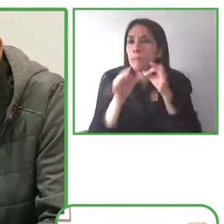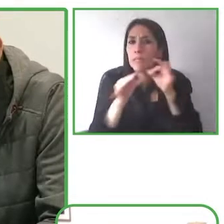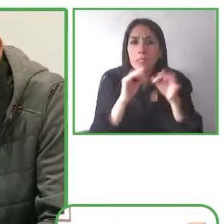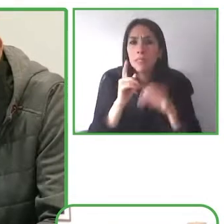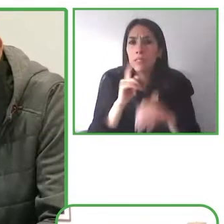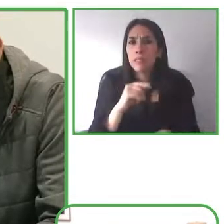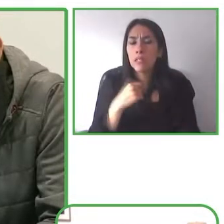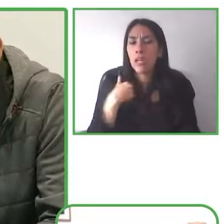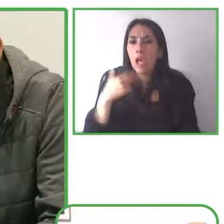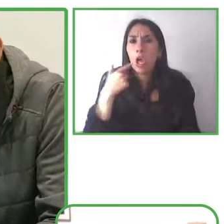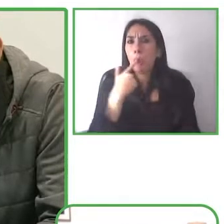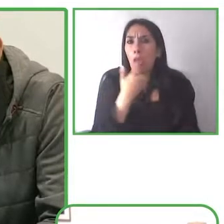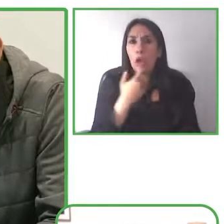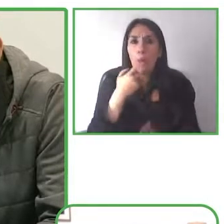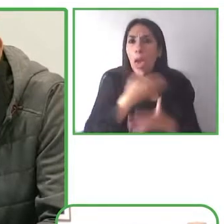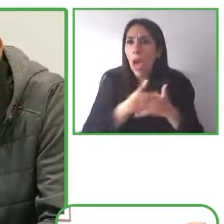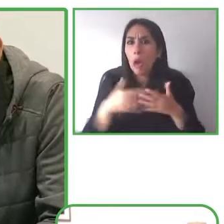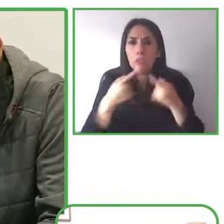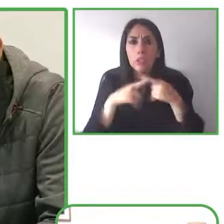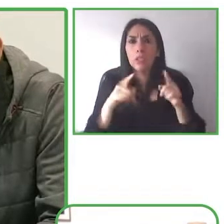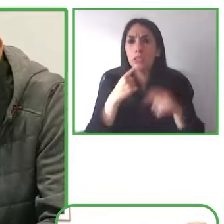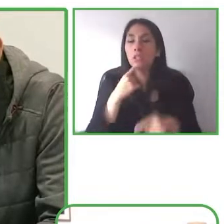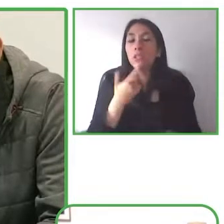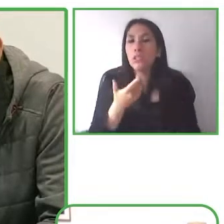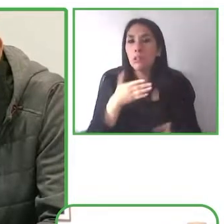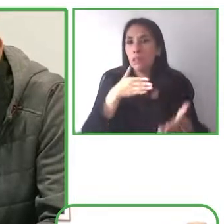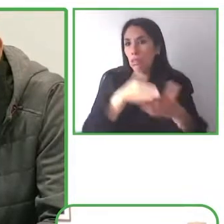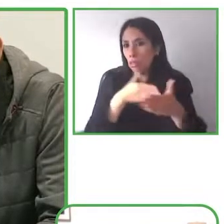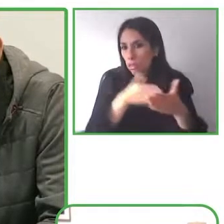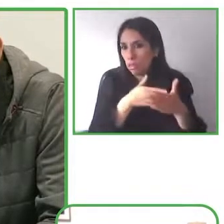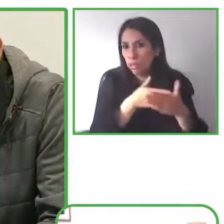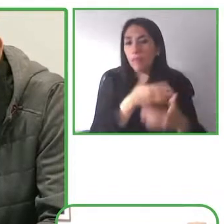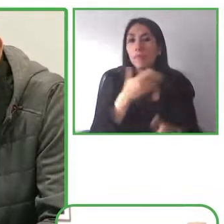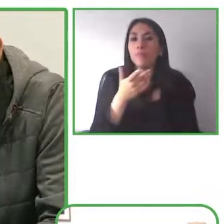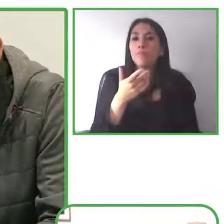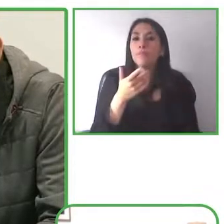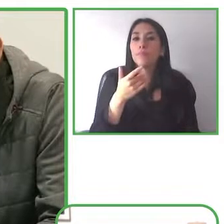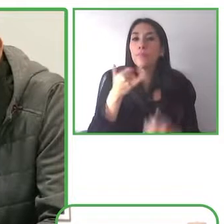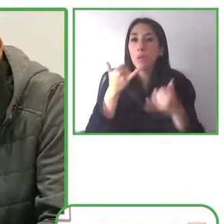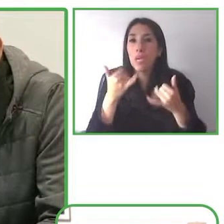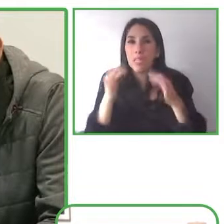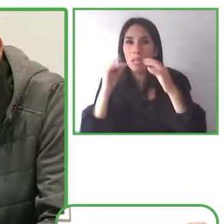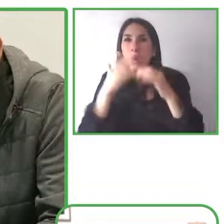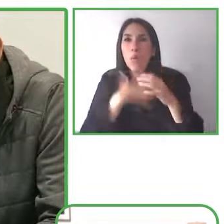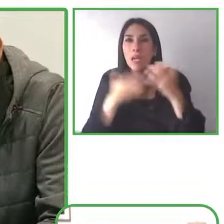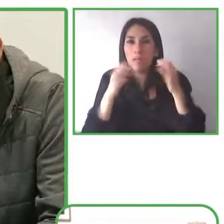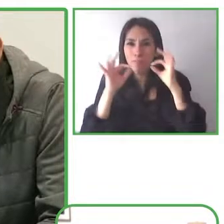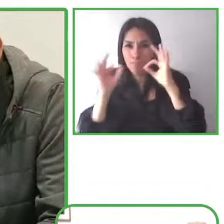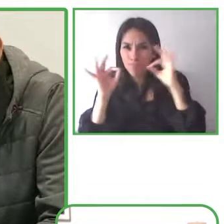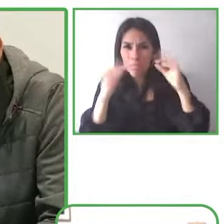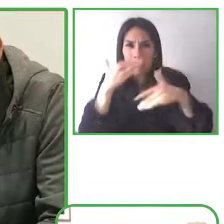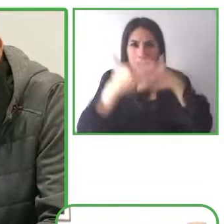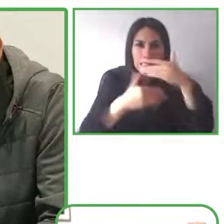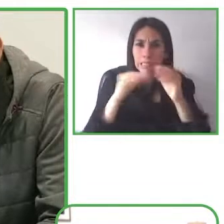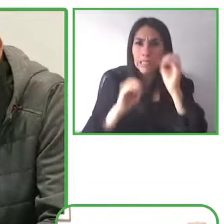and again this is because the models that are used to create the speech recognition aren't trained well enough where people